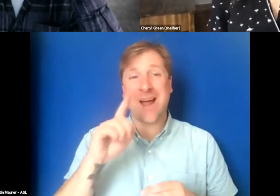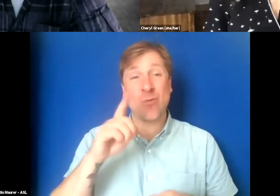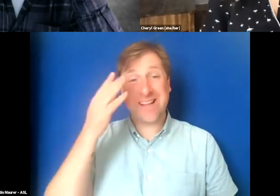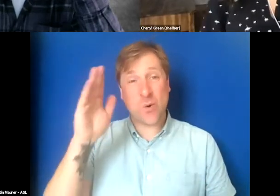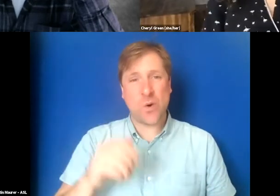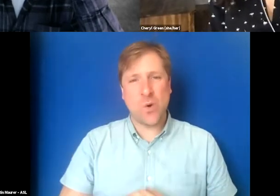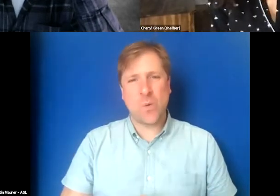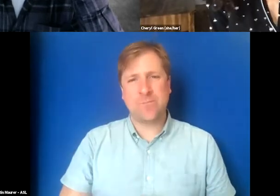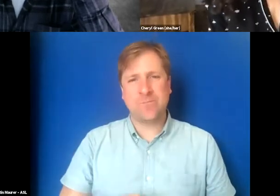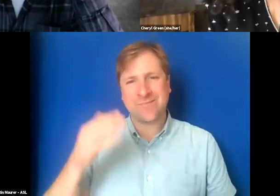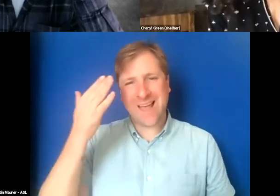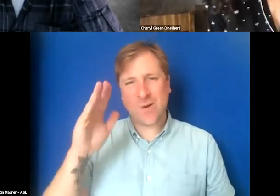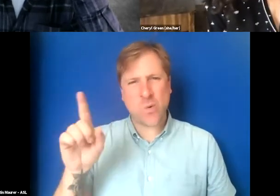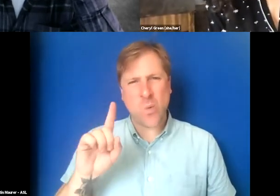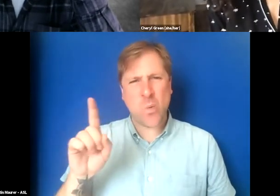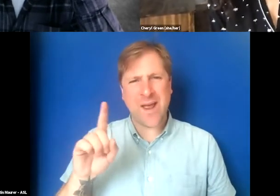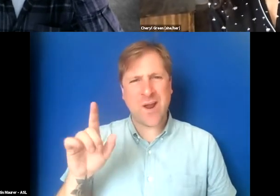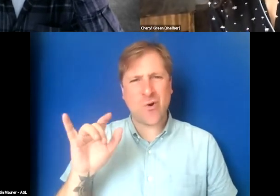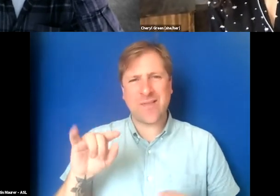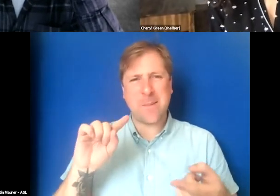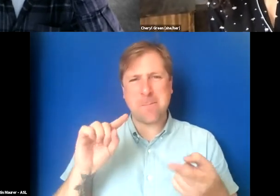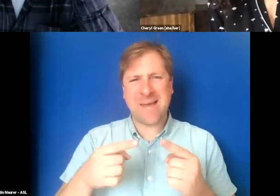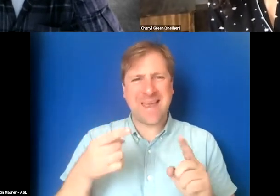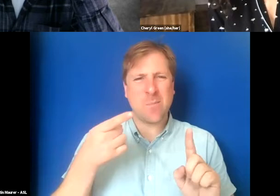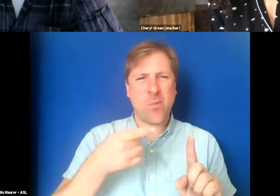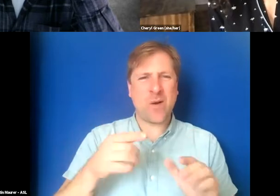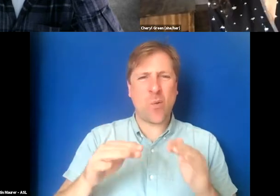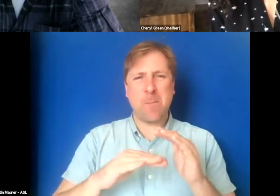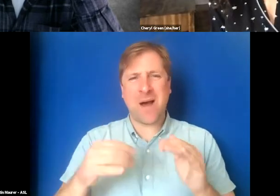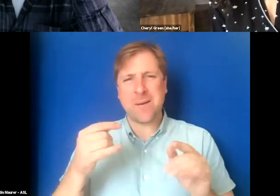I don't know where the pain points or the bottleneck points are.